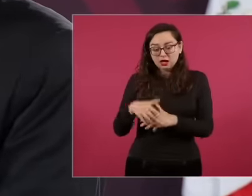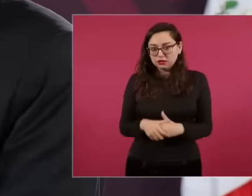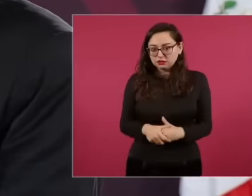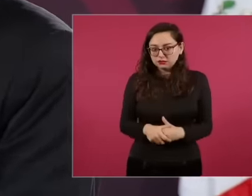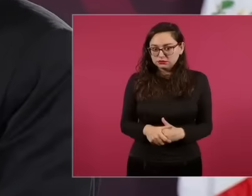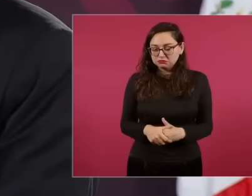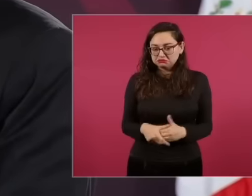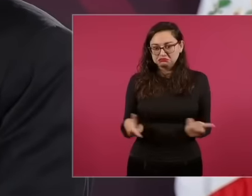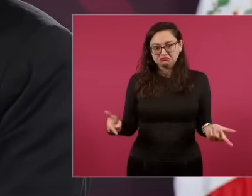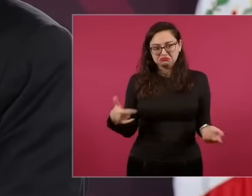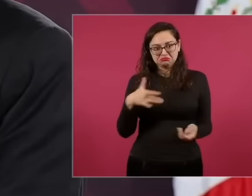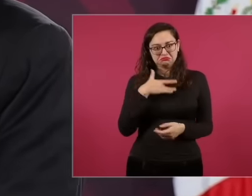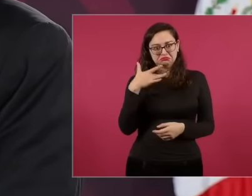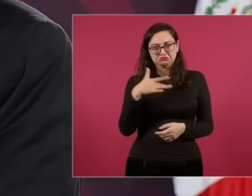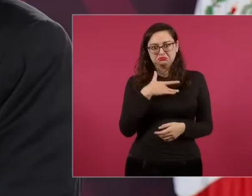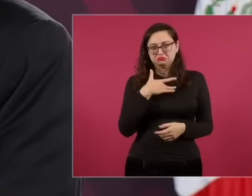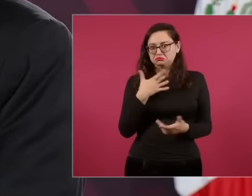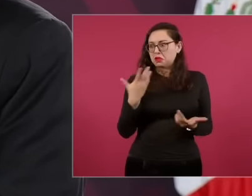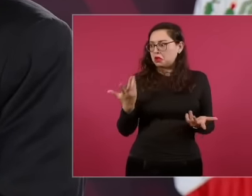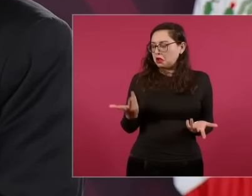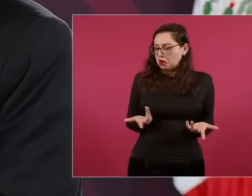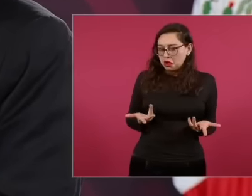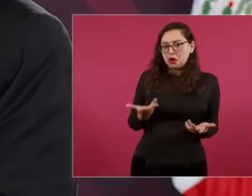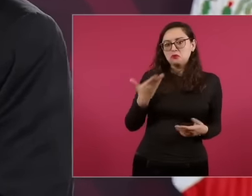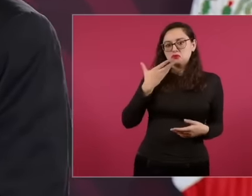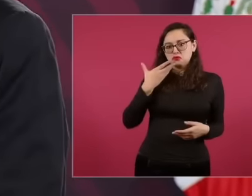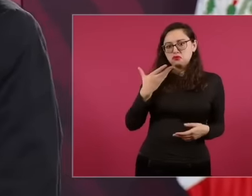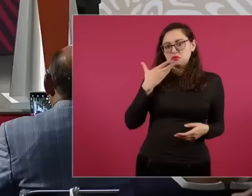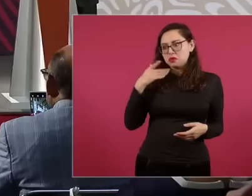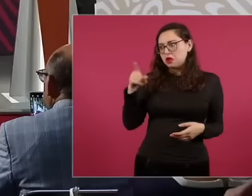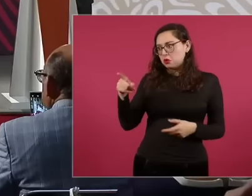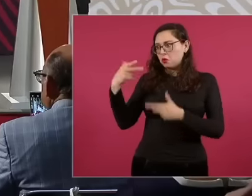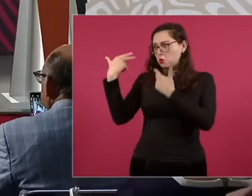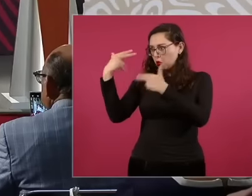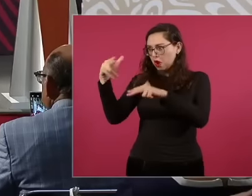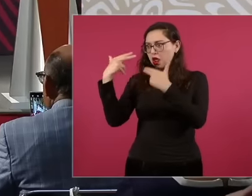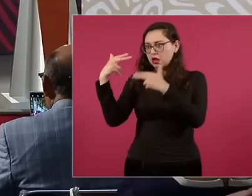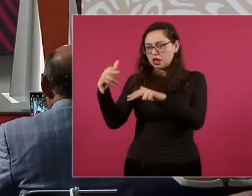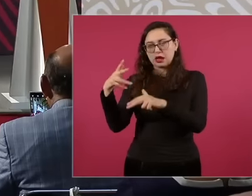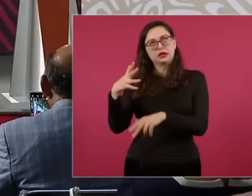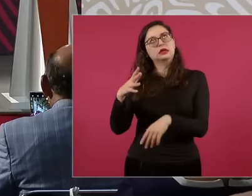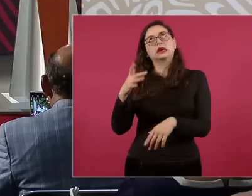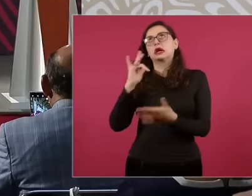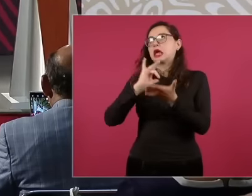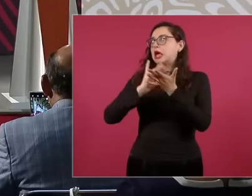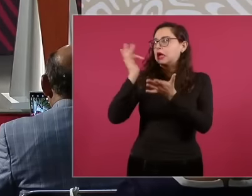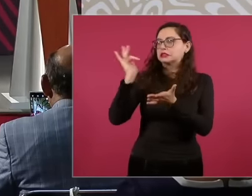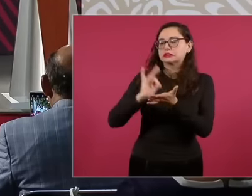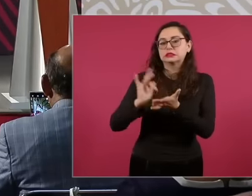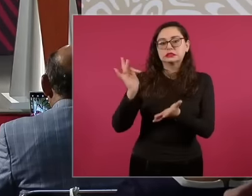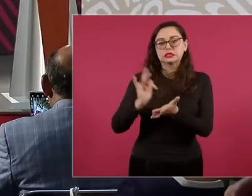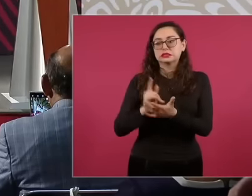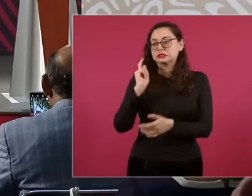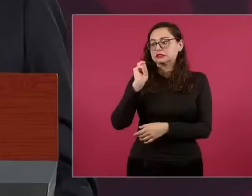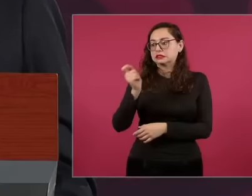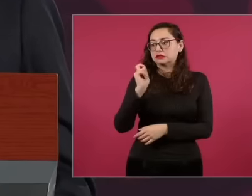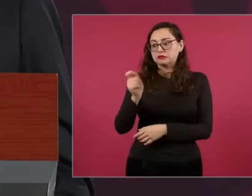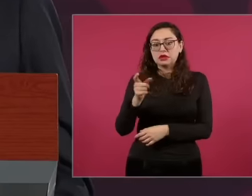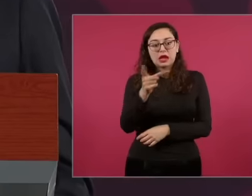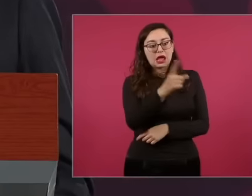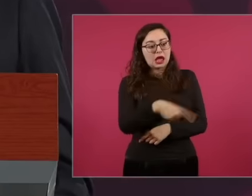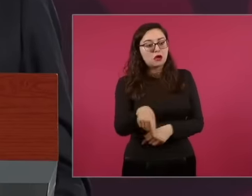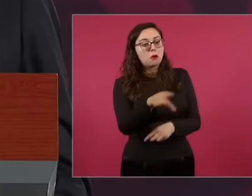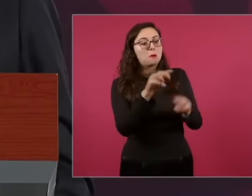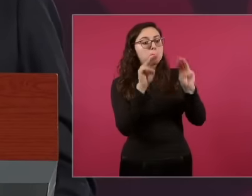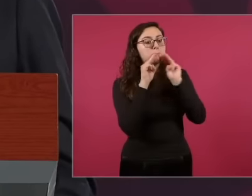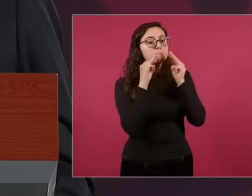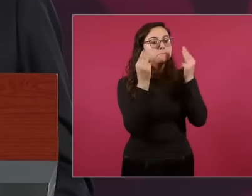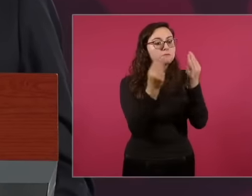happy because I said this is not going to be a Sabadazo anymore. They are not going to remove criminals from the